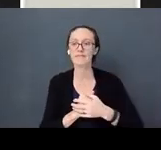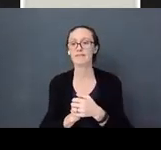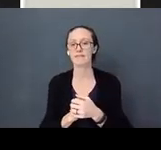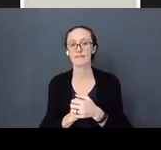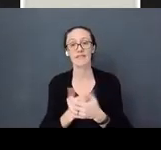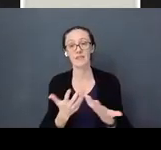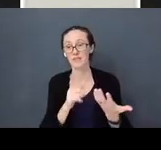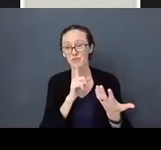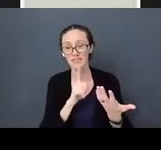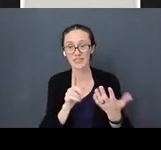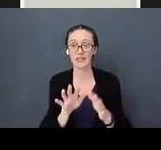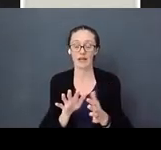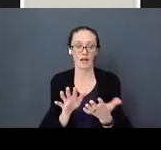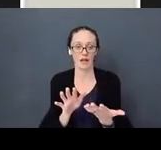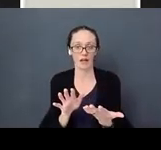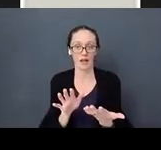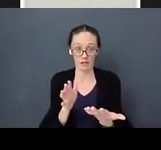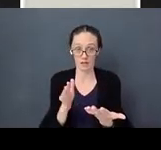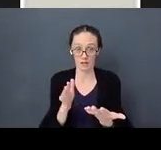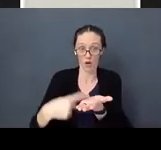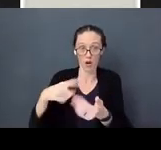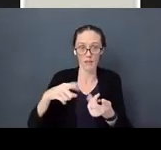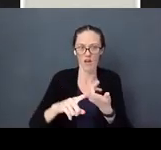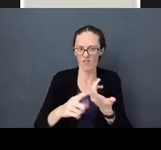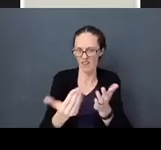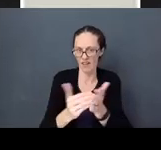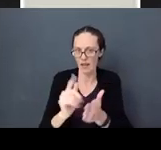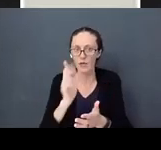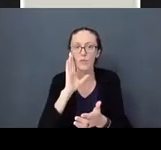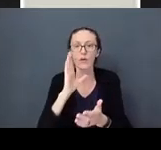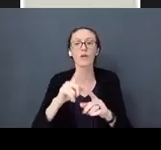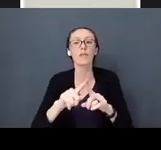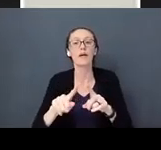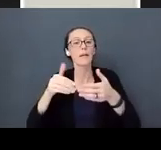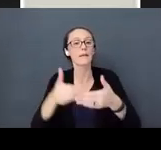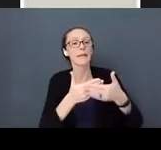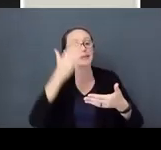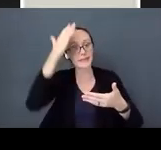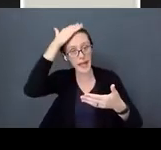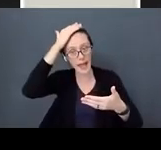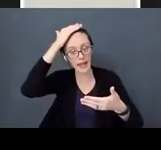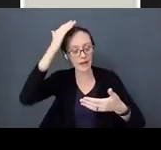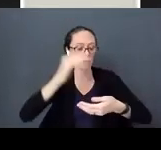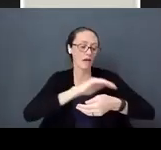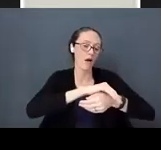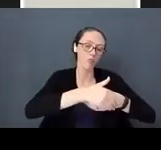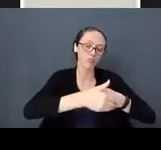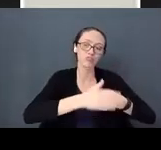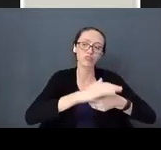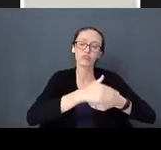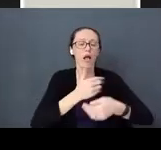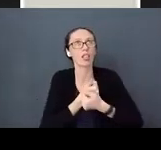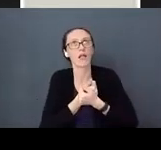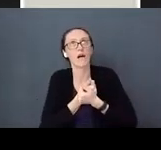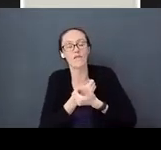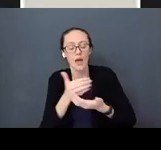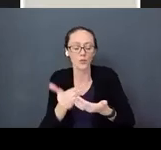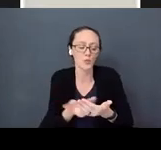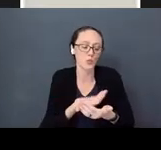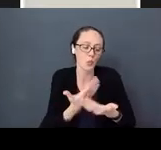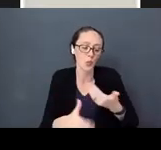especially rubbing a baby’s head – I love touching a baby’s head, I love those newborn heads. What we